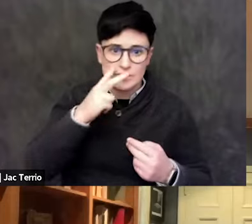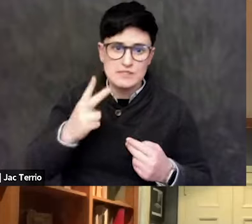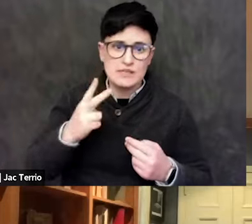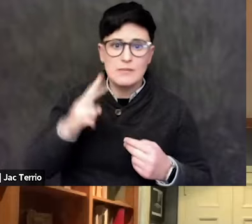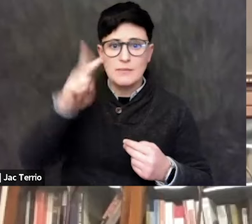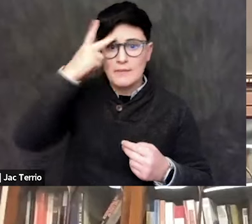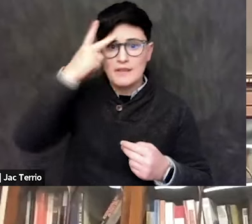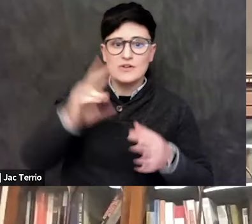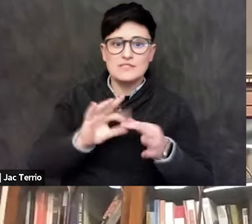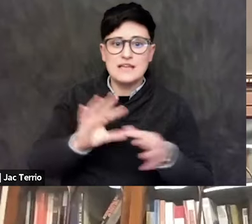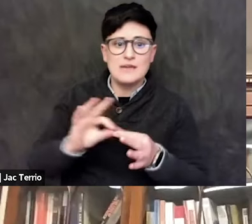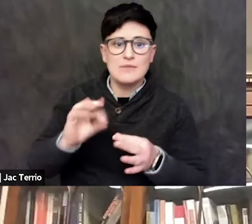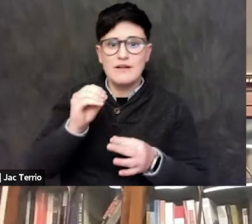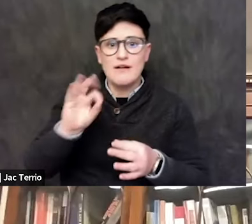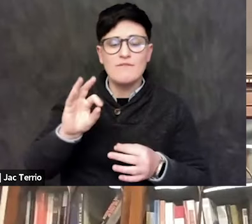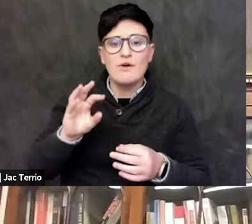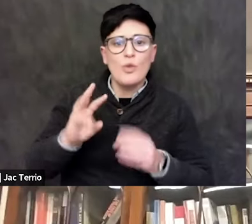it reads like contemporary thing from SJP.